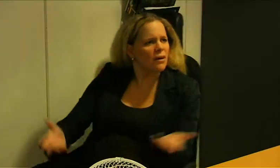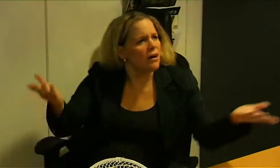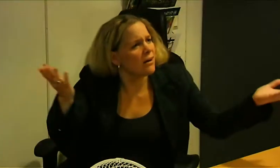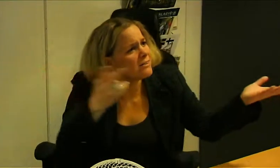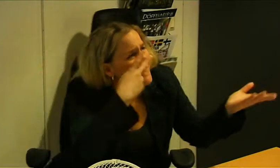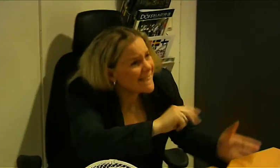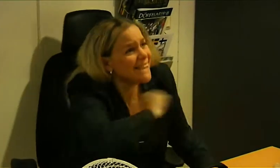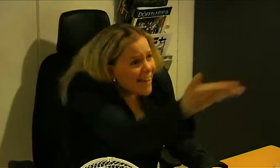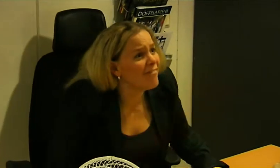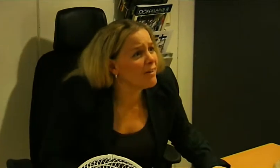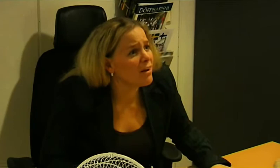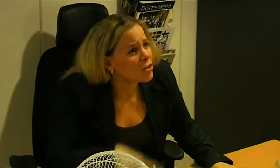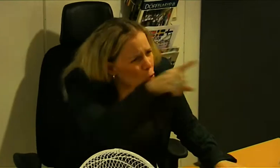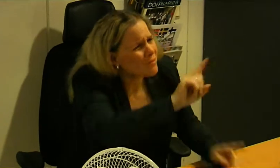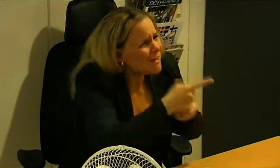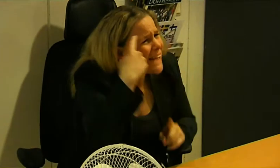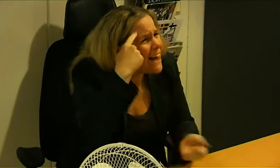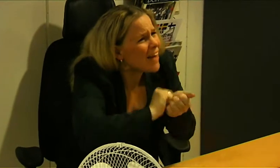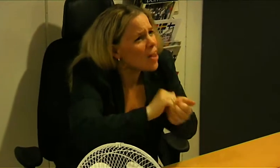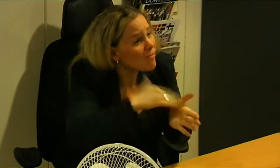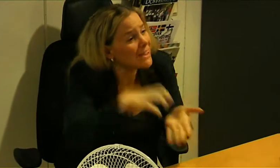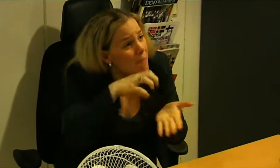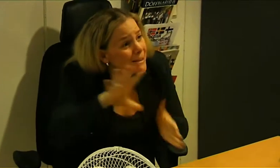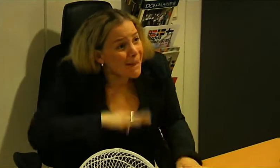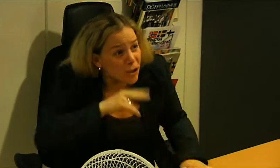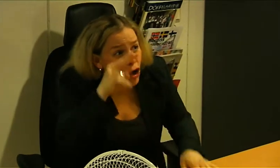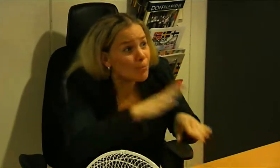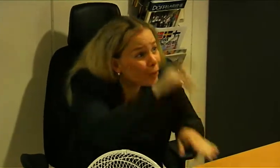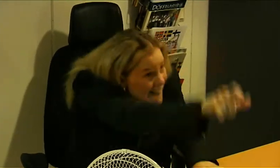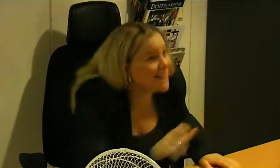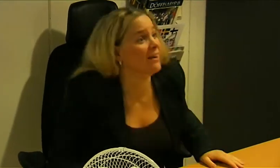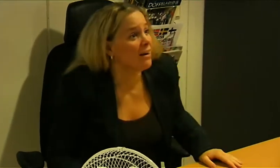There, you see! You have been brainwashed by the society's medical label of you!